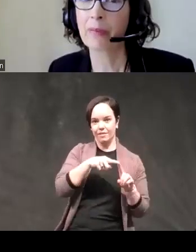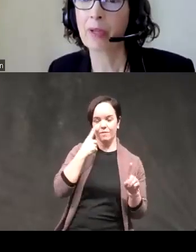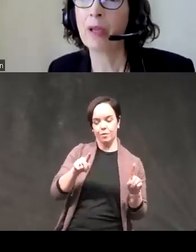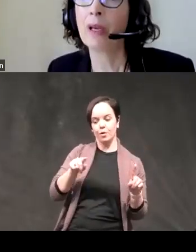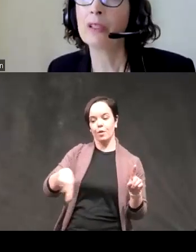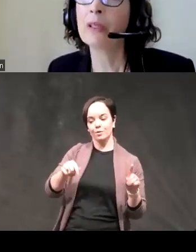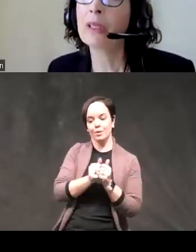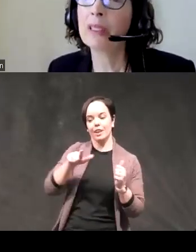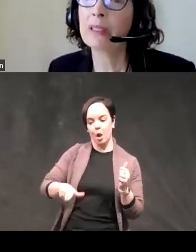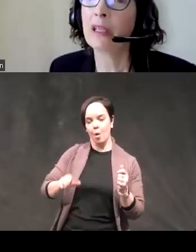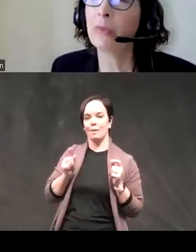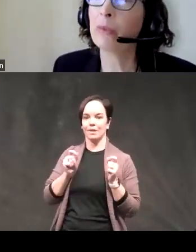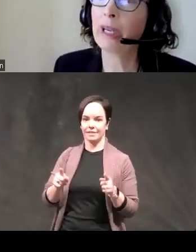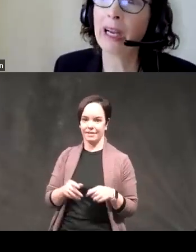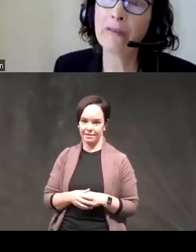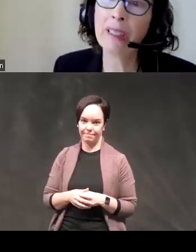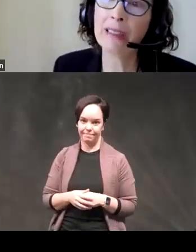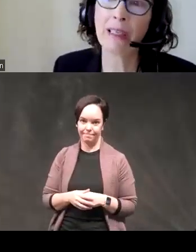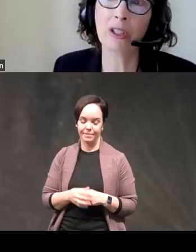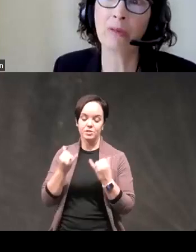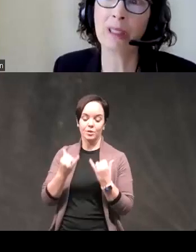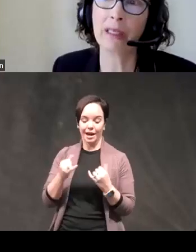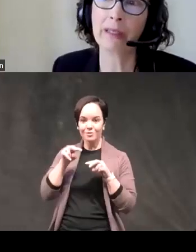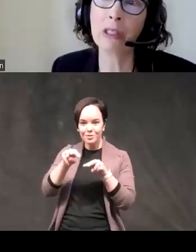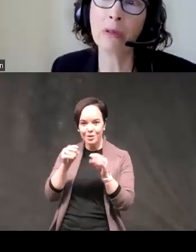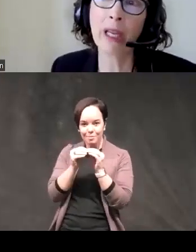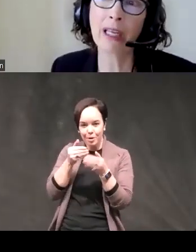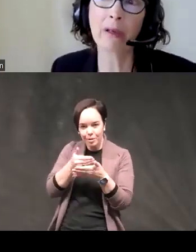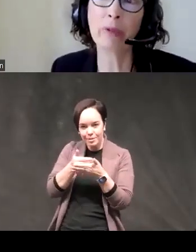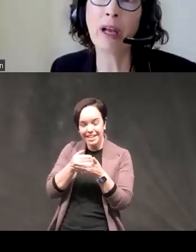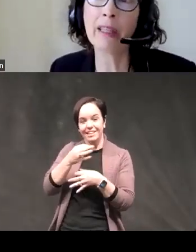so to look at this a little bit more carefully instead of just risky decision making to apply